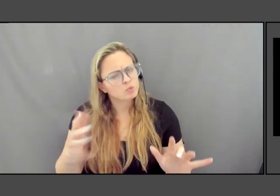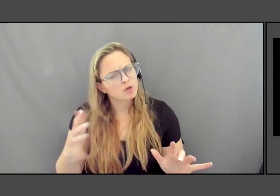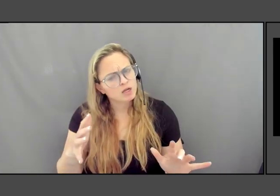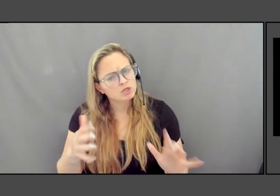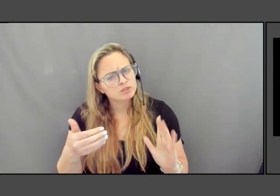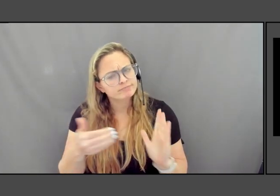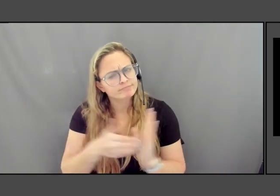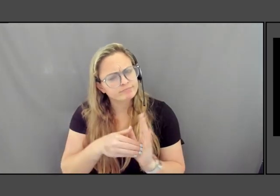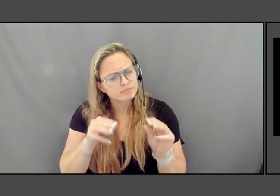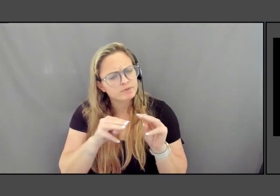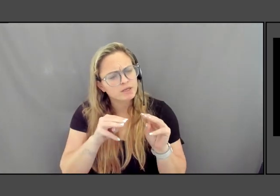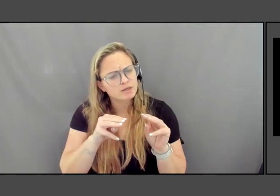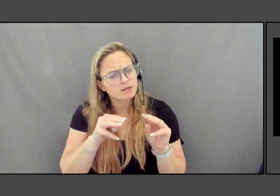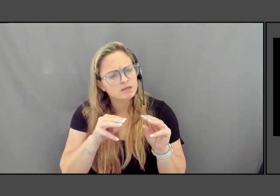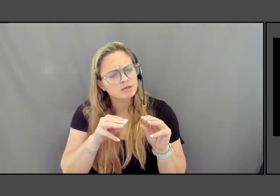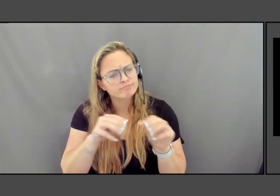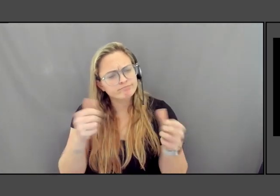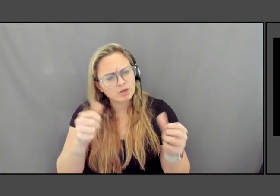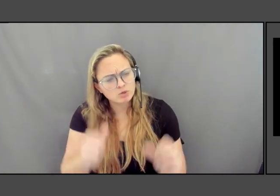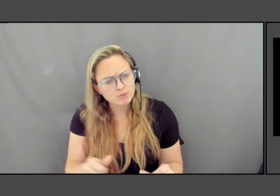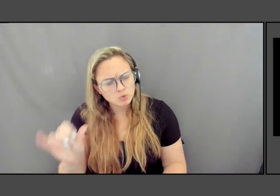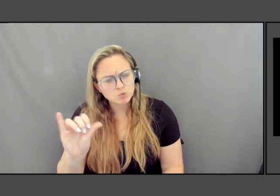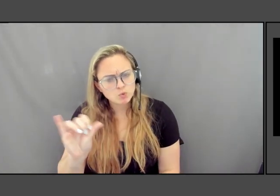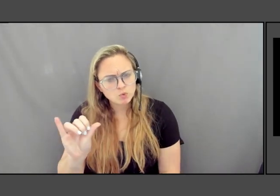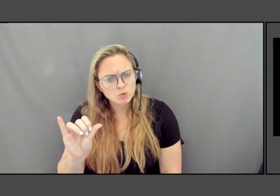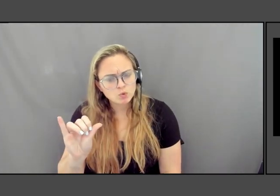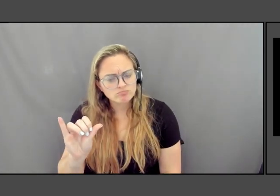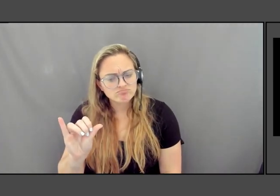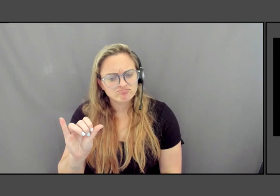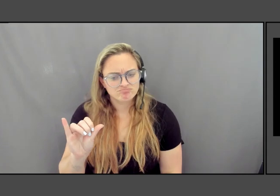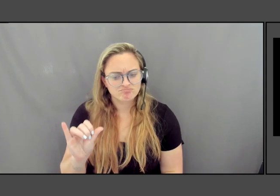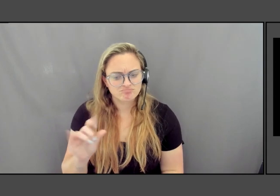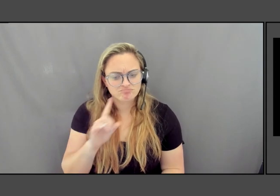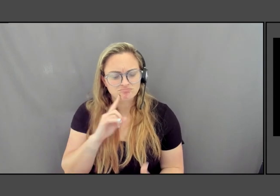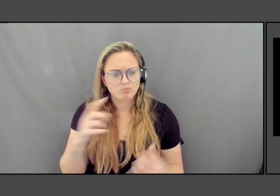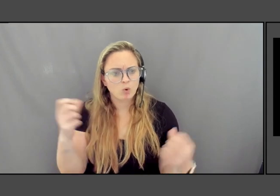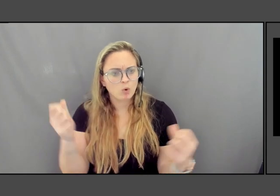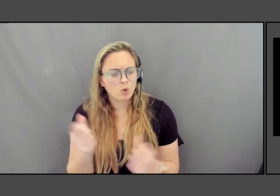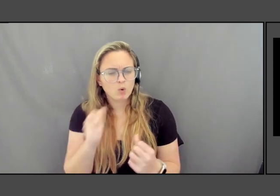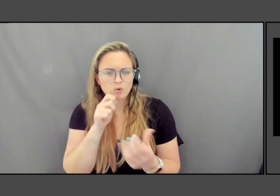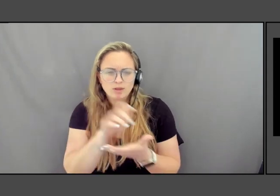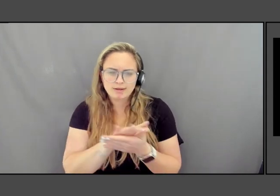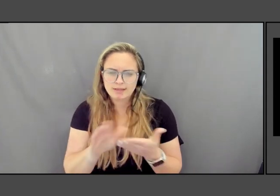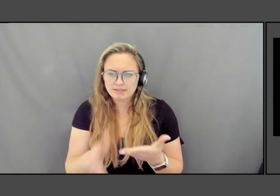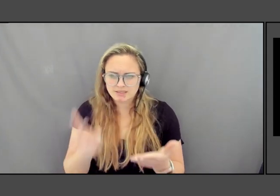you think at a minimum a monument would be a cold and unpleasant thing to put your hand on?